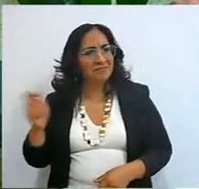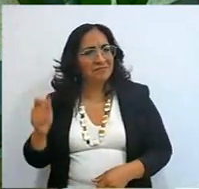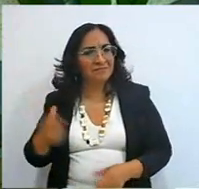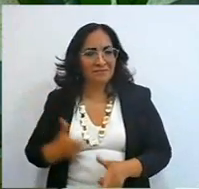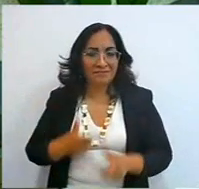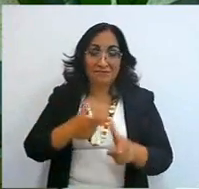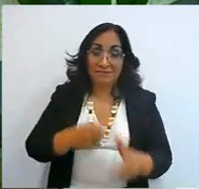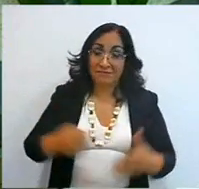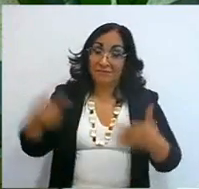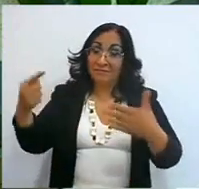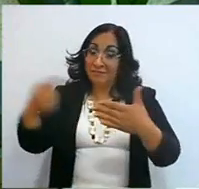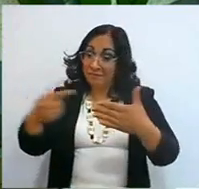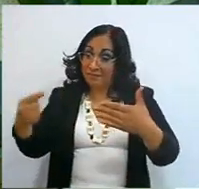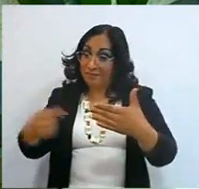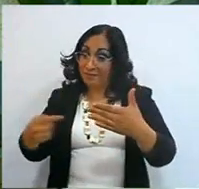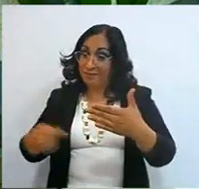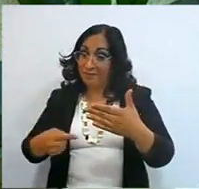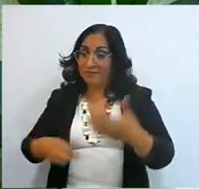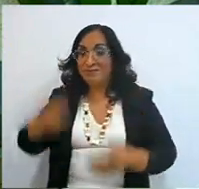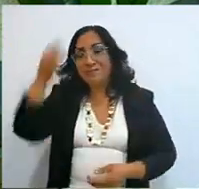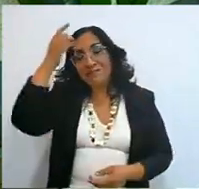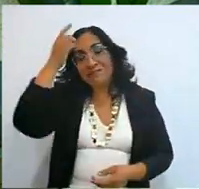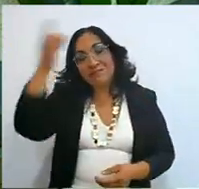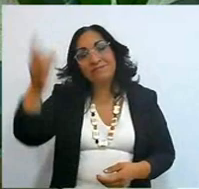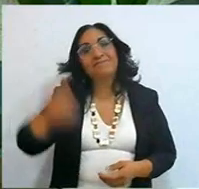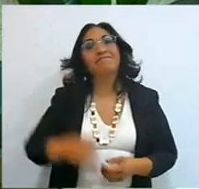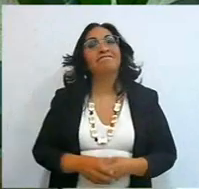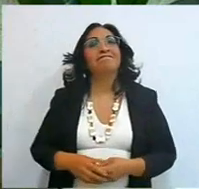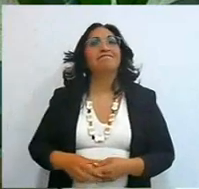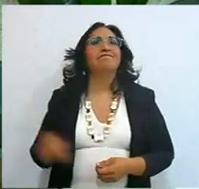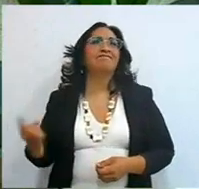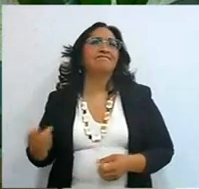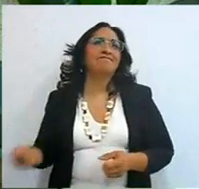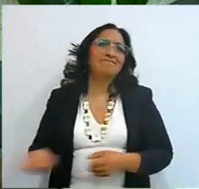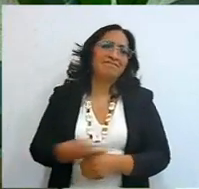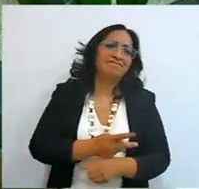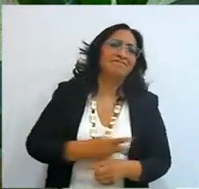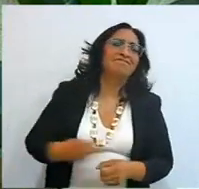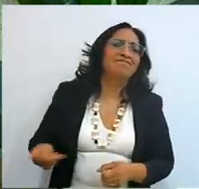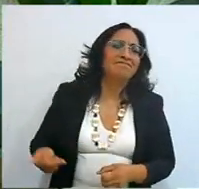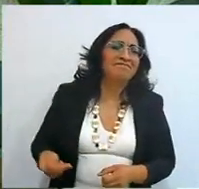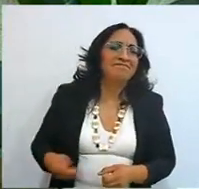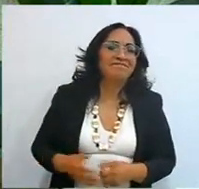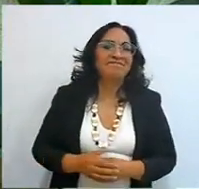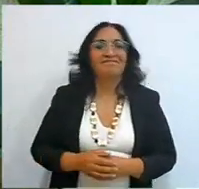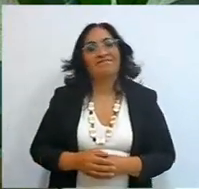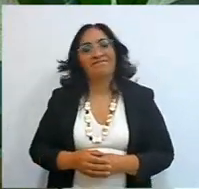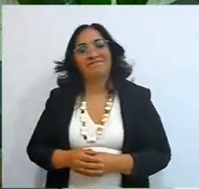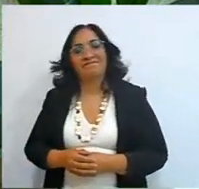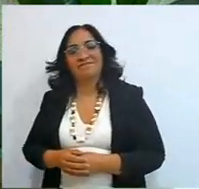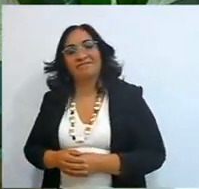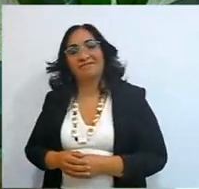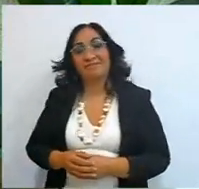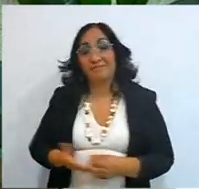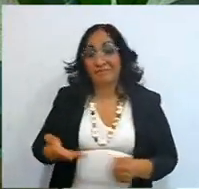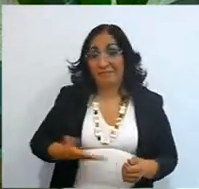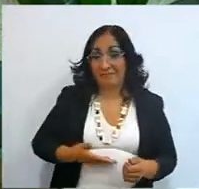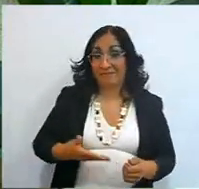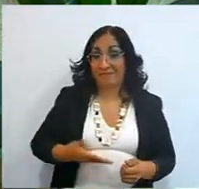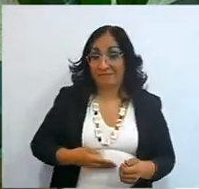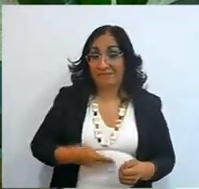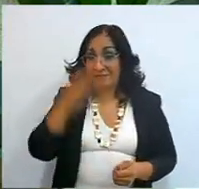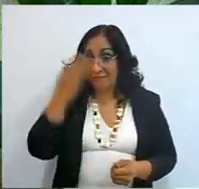What happens now? apart from the Word of God, you know what? We have something that I put on it,